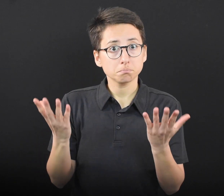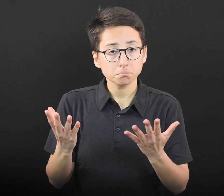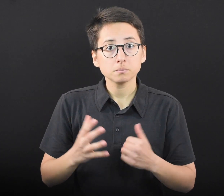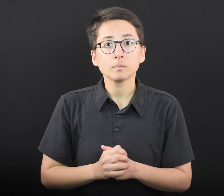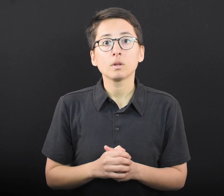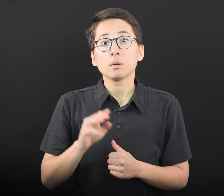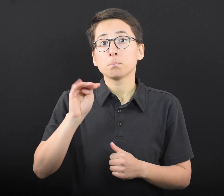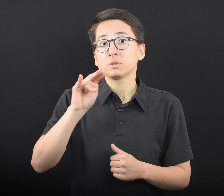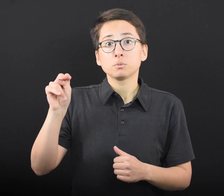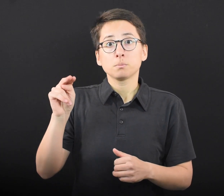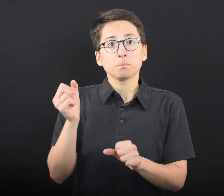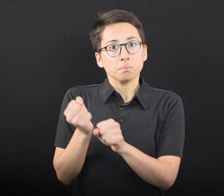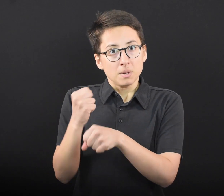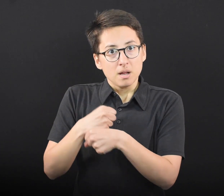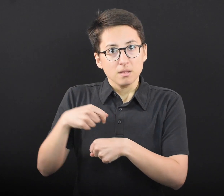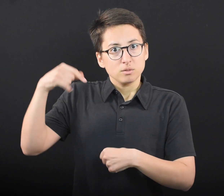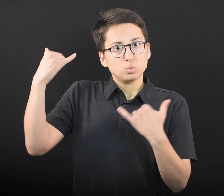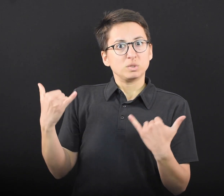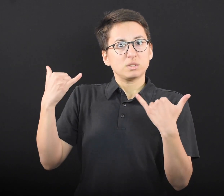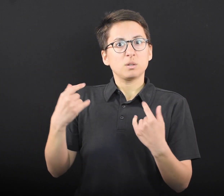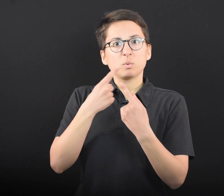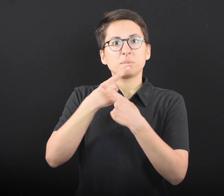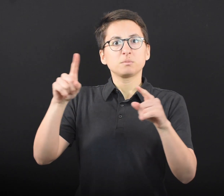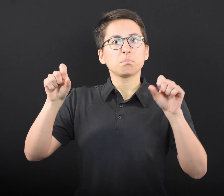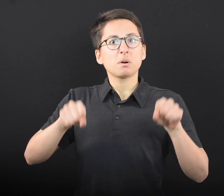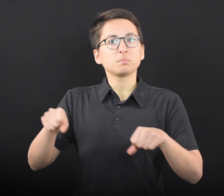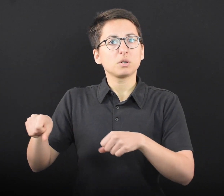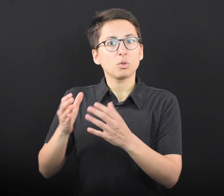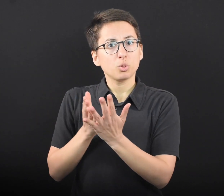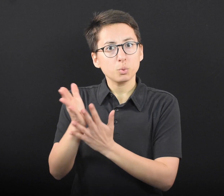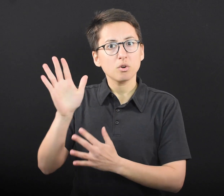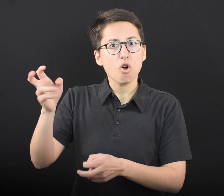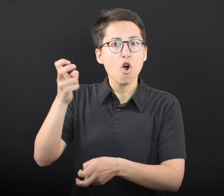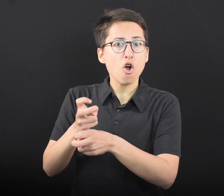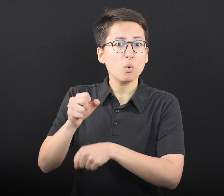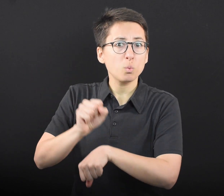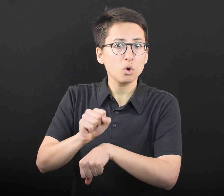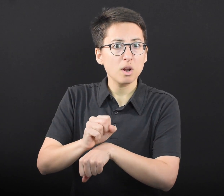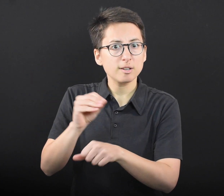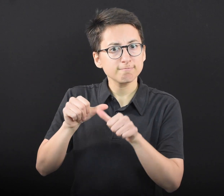“Minnesotans made today’s announcement possible through their hard work and perseverance,” said